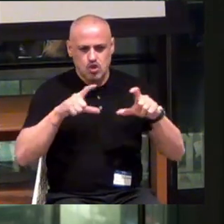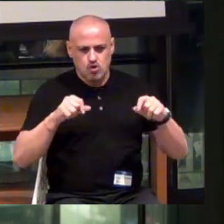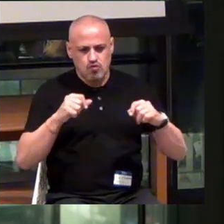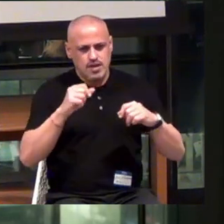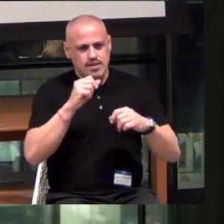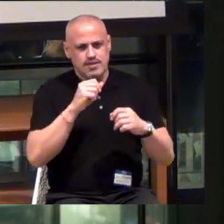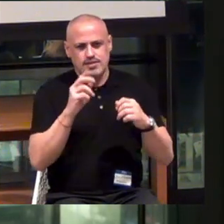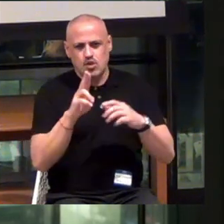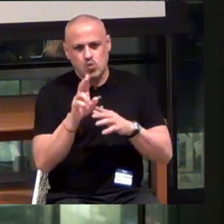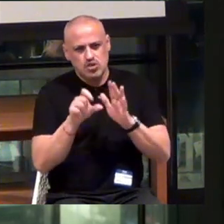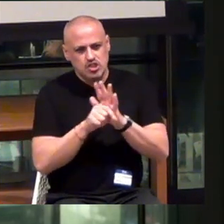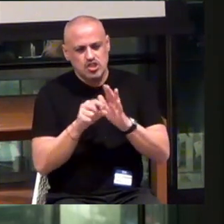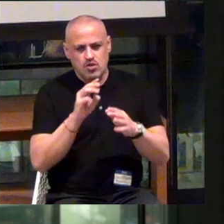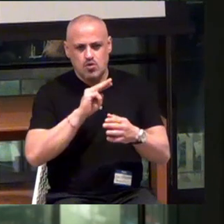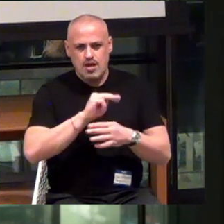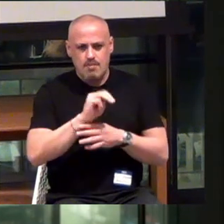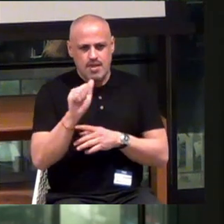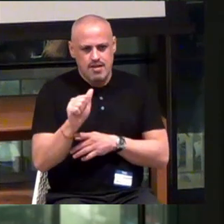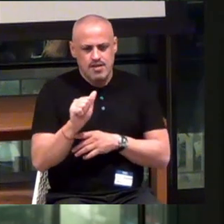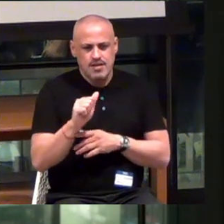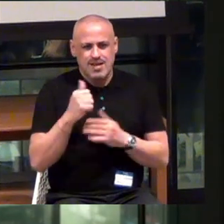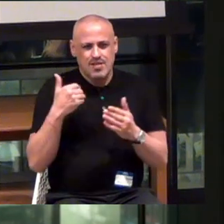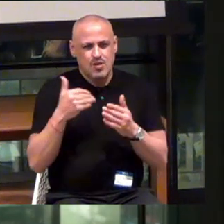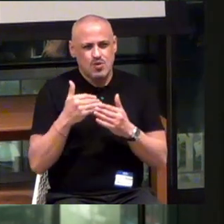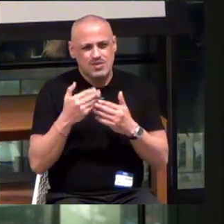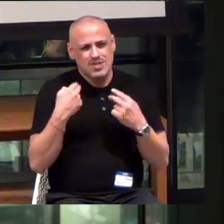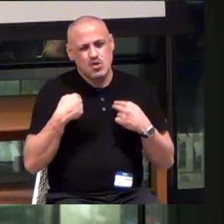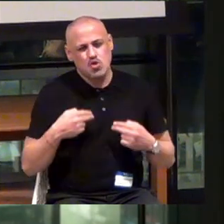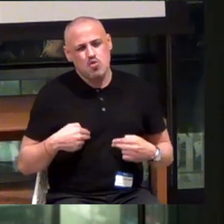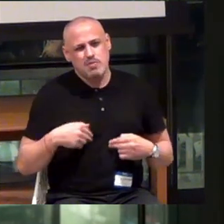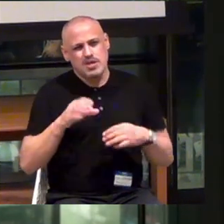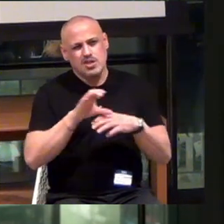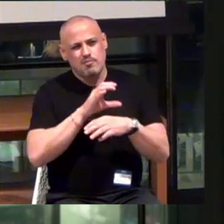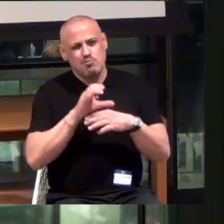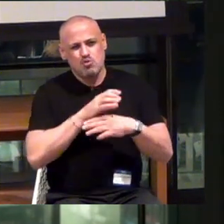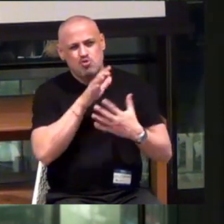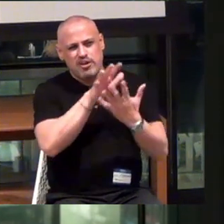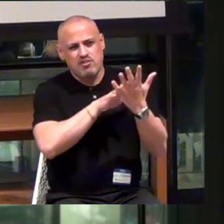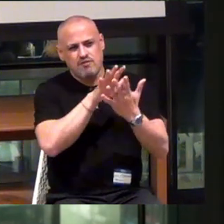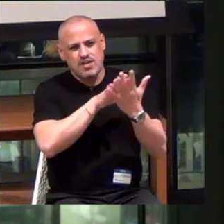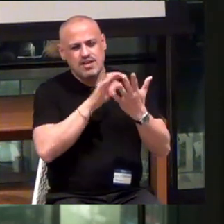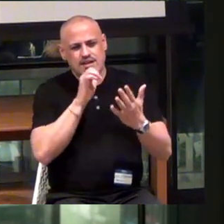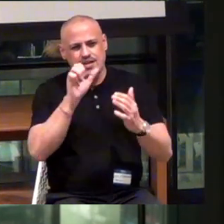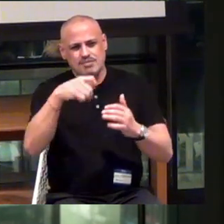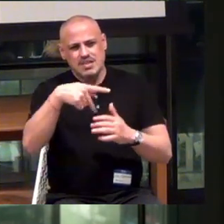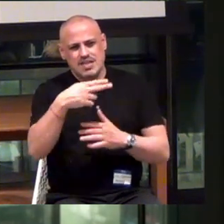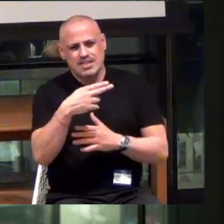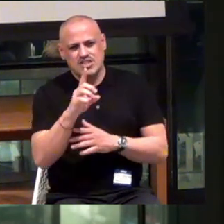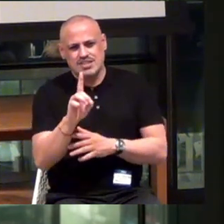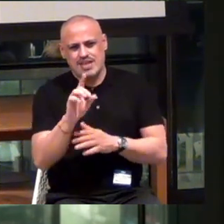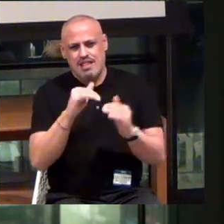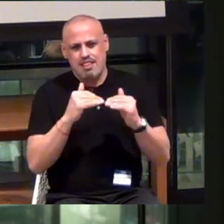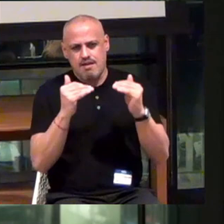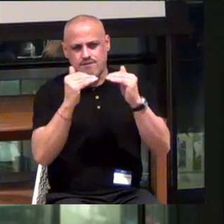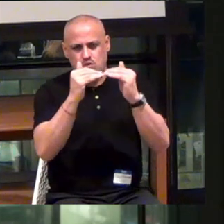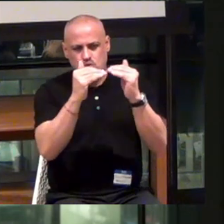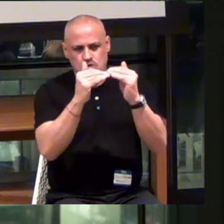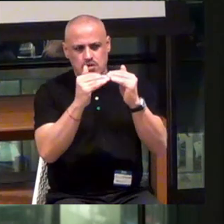The closest is human-computer interface, and that's at the PhD level. I may be wrong.